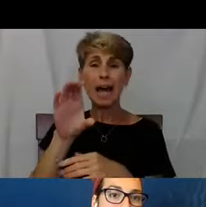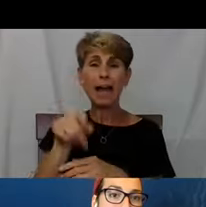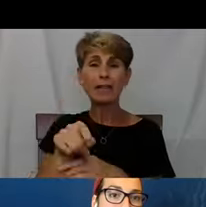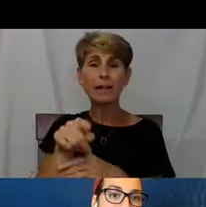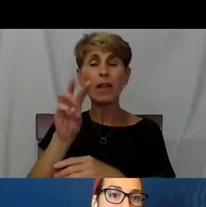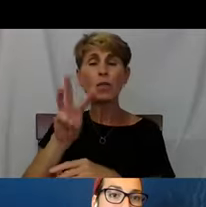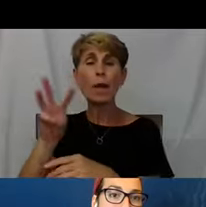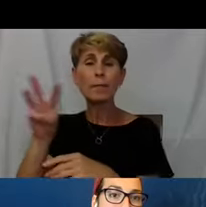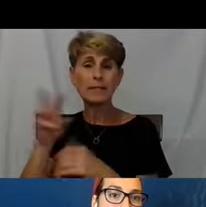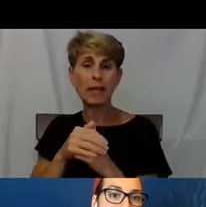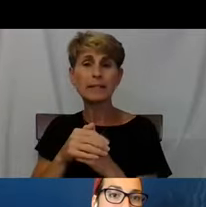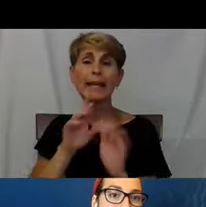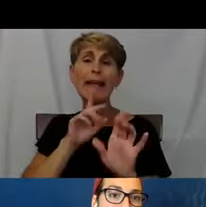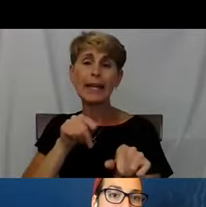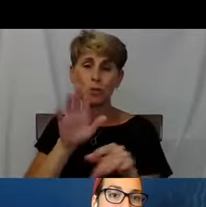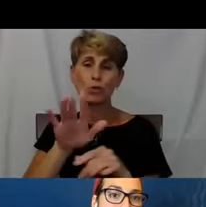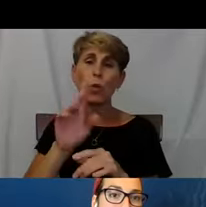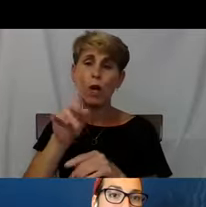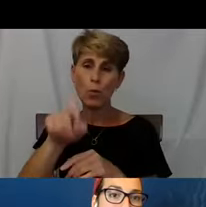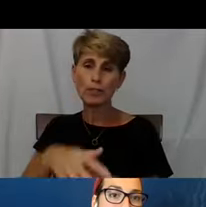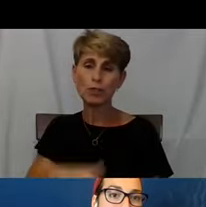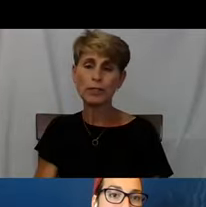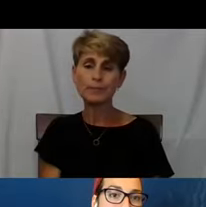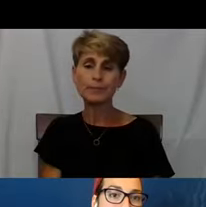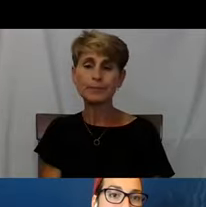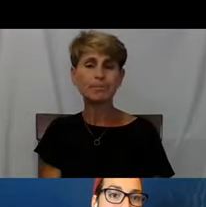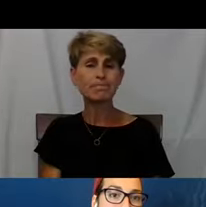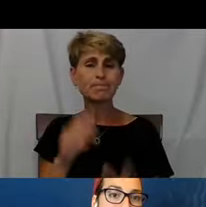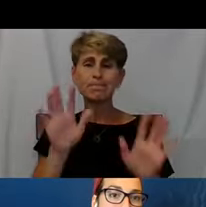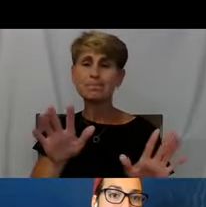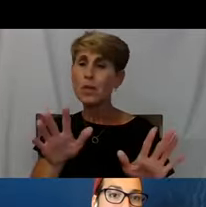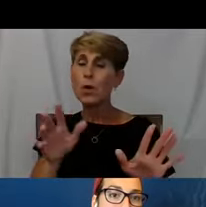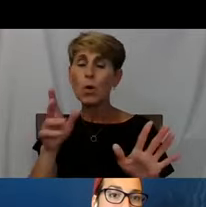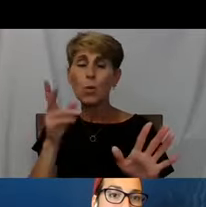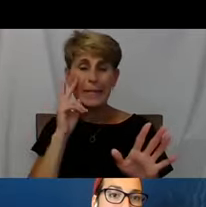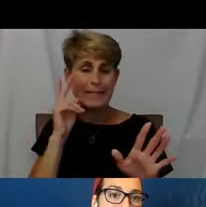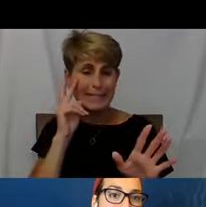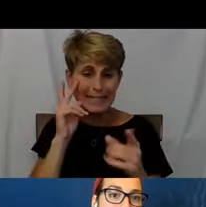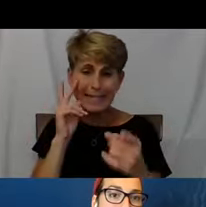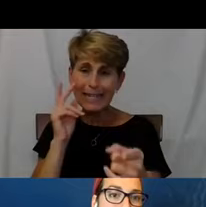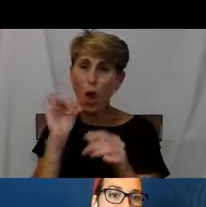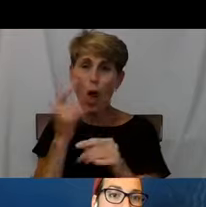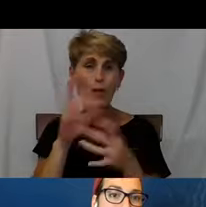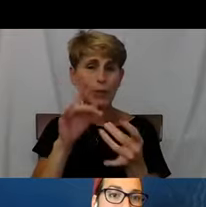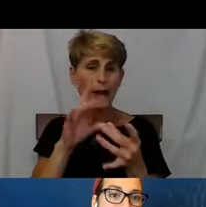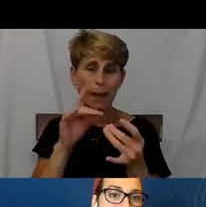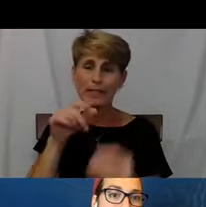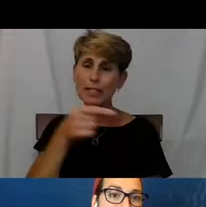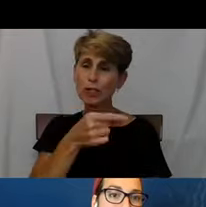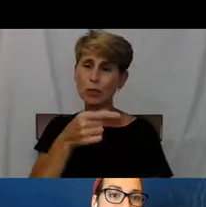So not to worry that you're all being heard in the Q&A and we will be as responsive as we can.